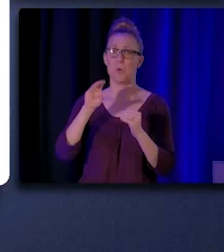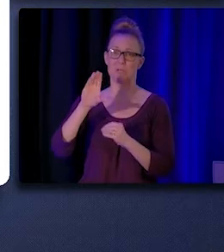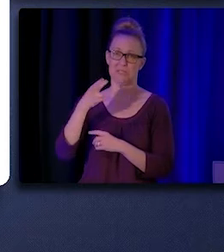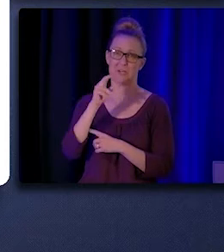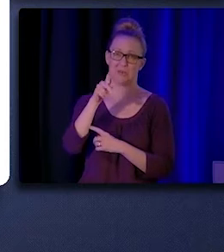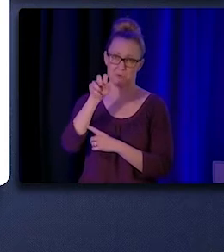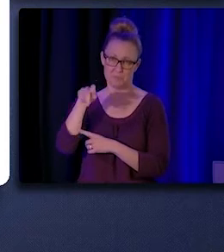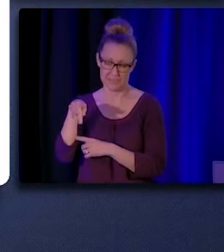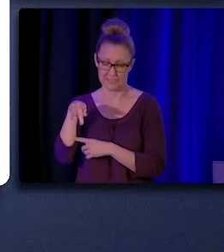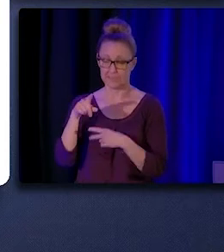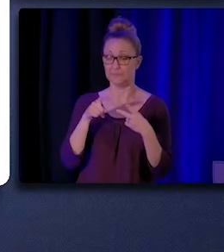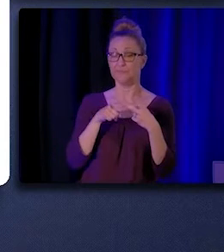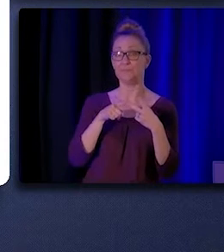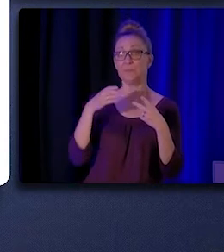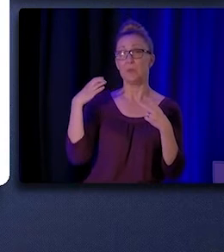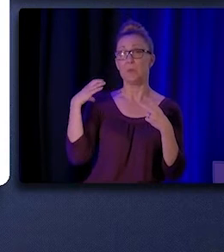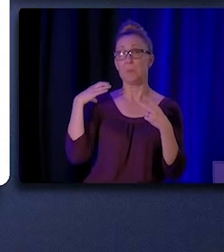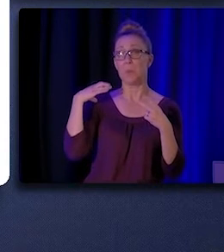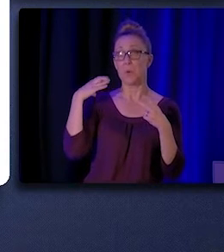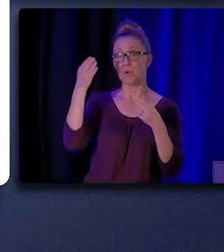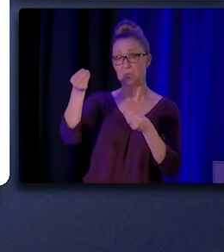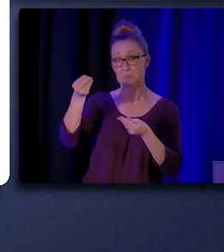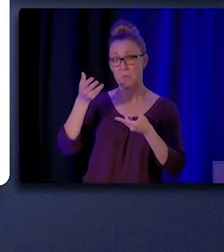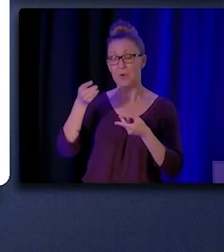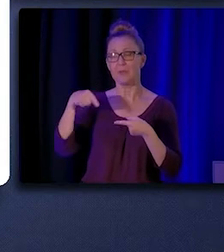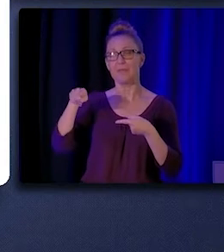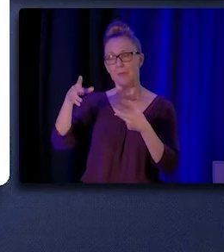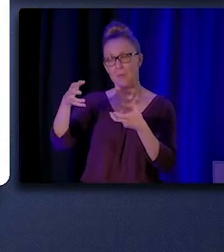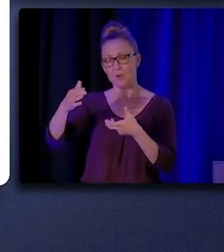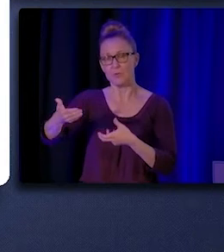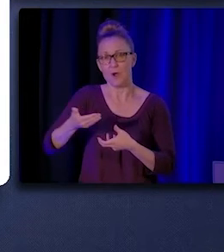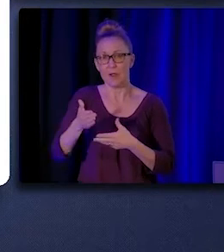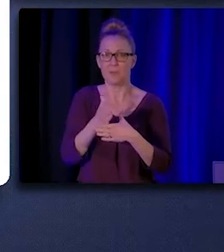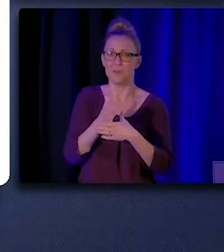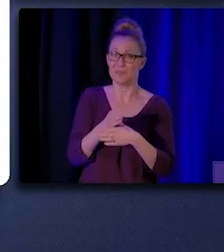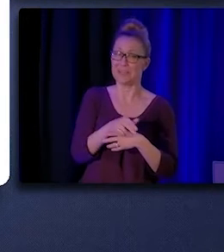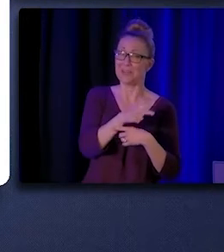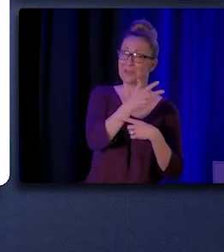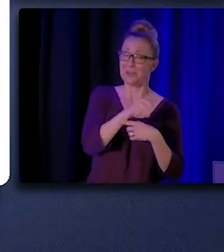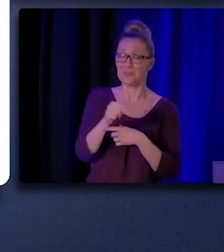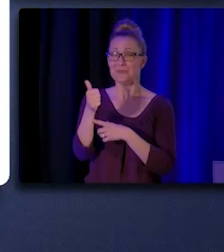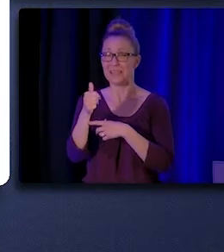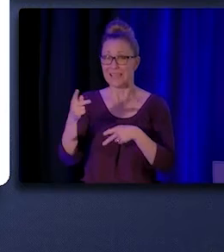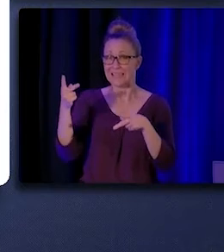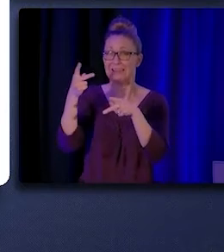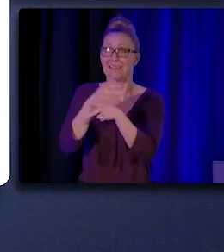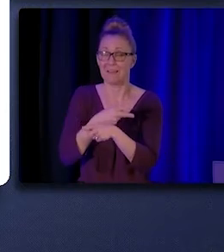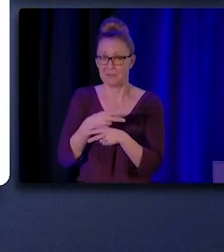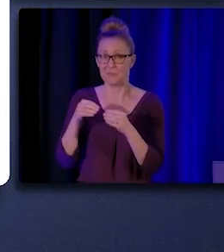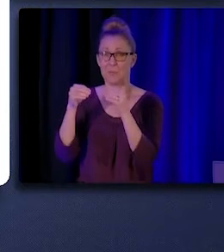Second, employers reported ideally wanting to hire between three to 10 times more CHW/Ps than currently planned.